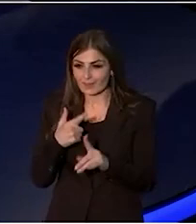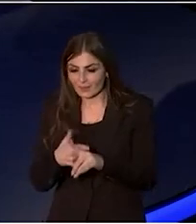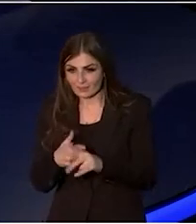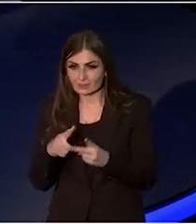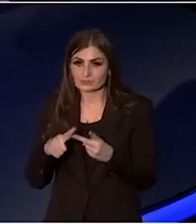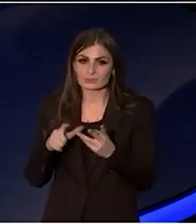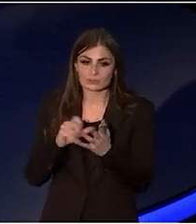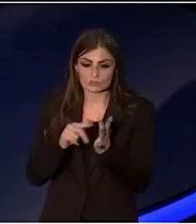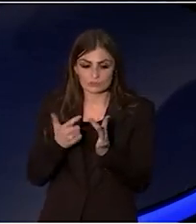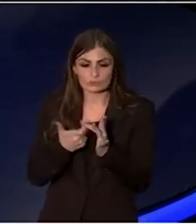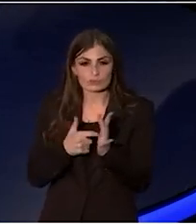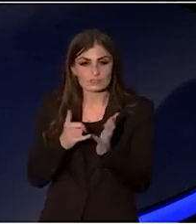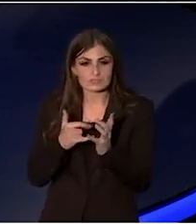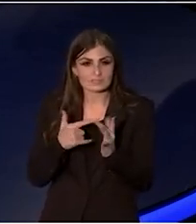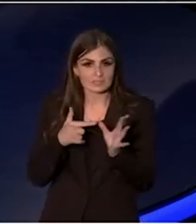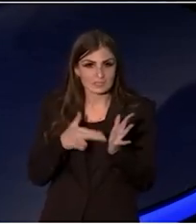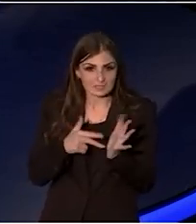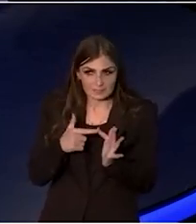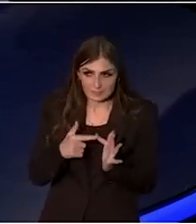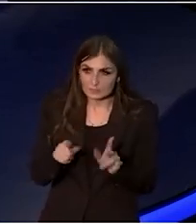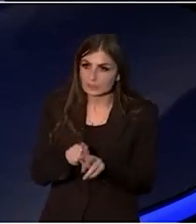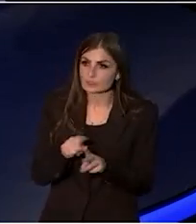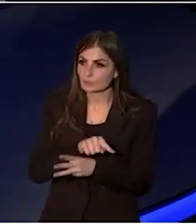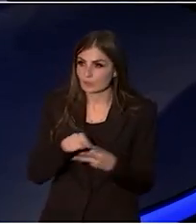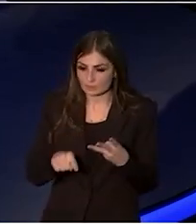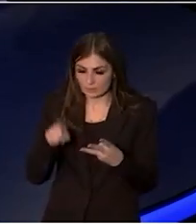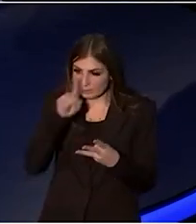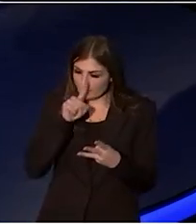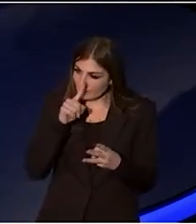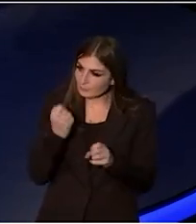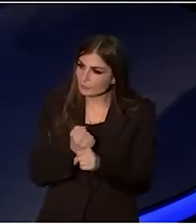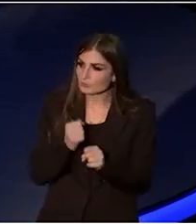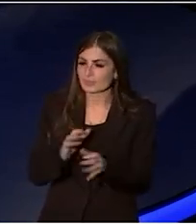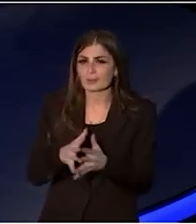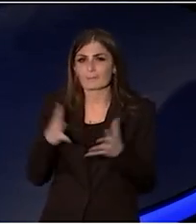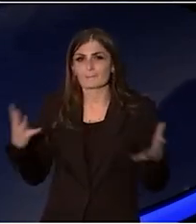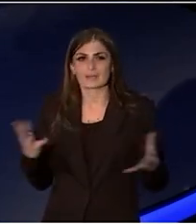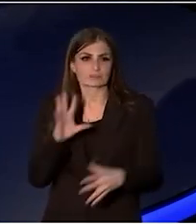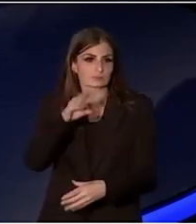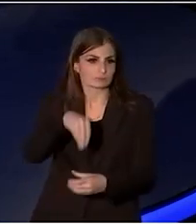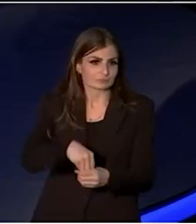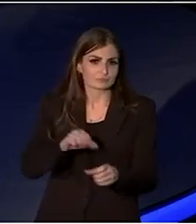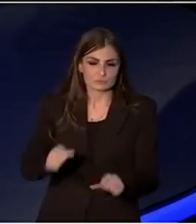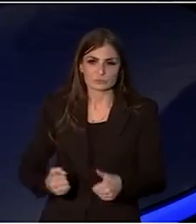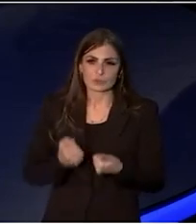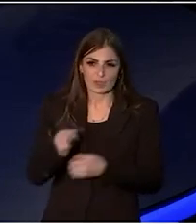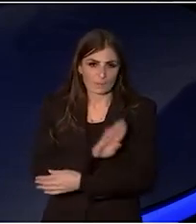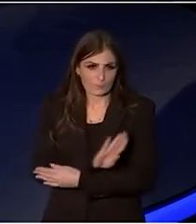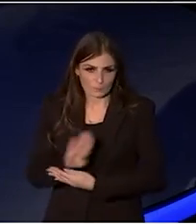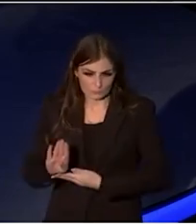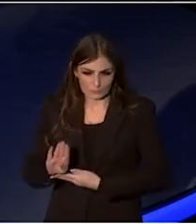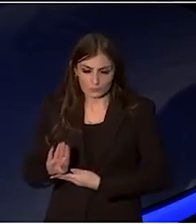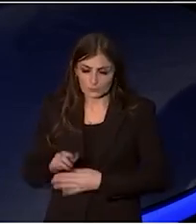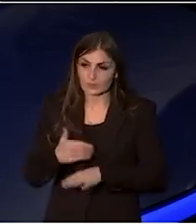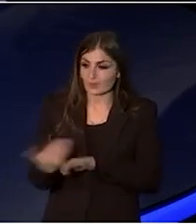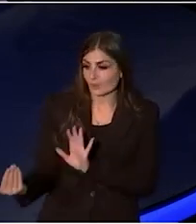we have Christine Simpson-Stokes staying on. People who've made an extraordinary contribution already. And then with the new people coming on,